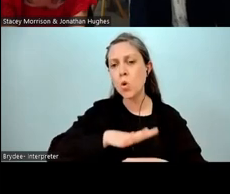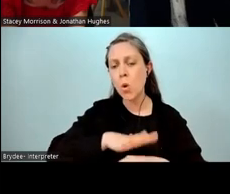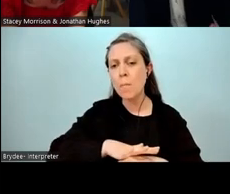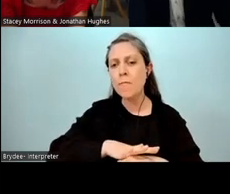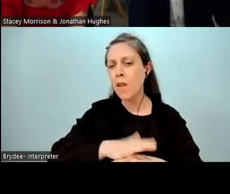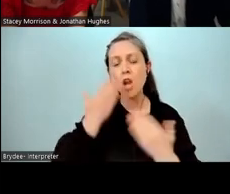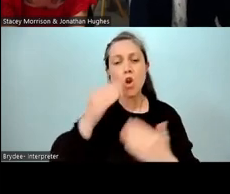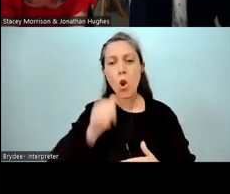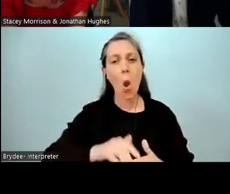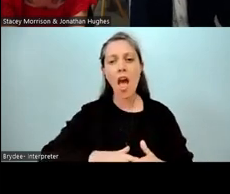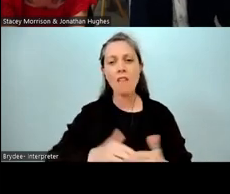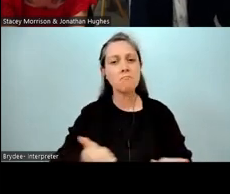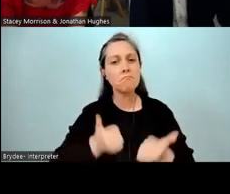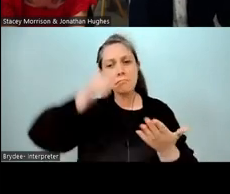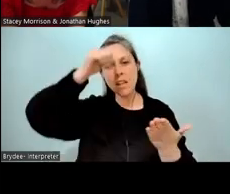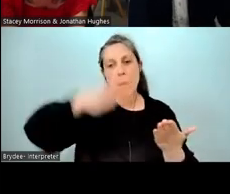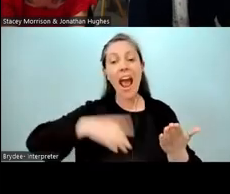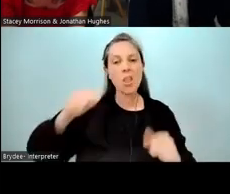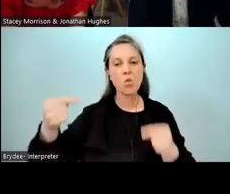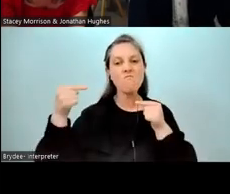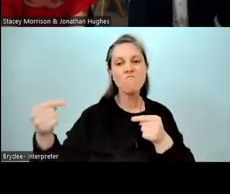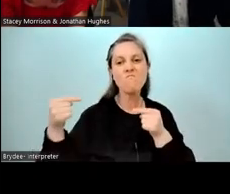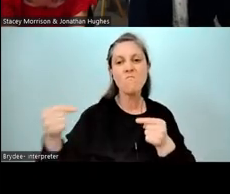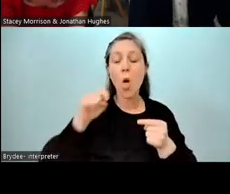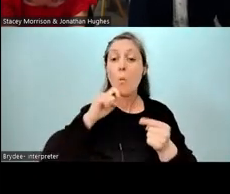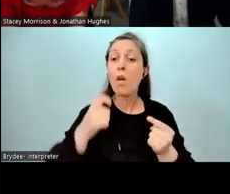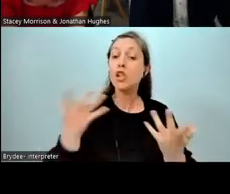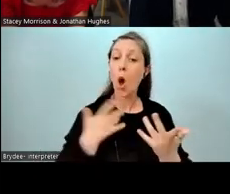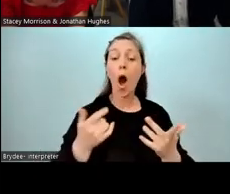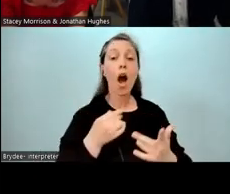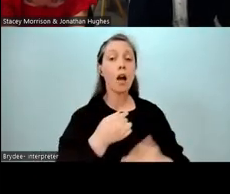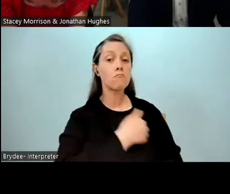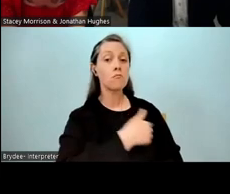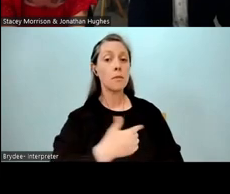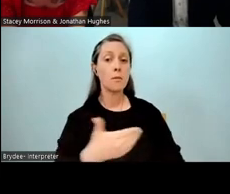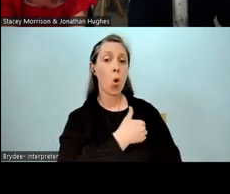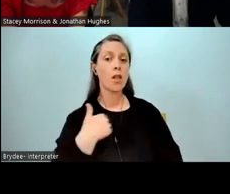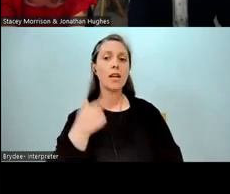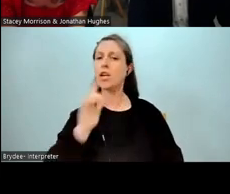great experiences of that and he thought it was gonna be a fight. So, one of the assurances I made him from the start that there would be no fighting for everything,